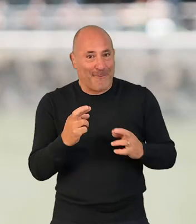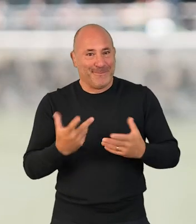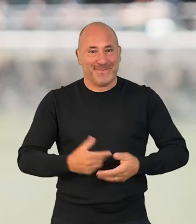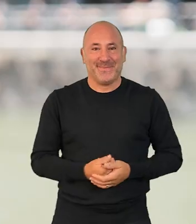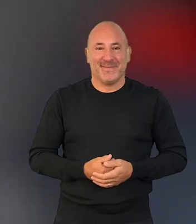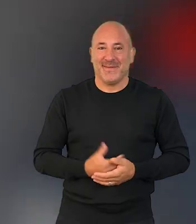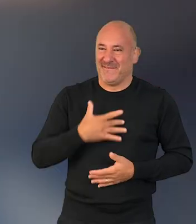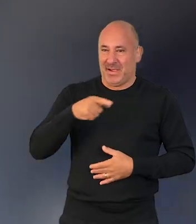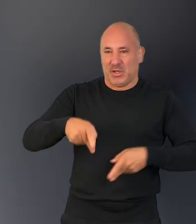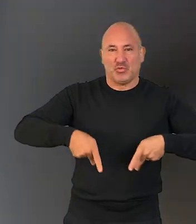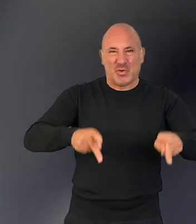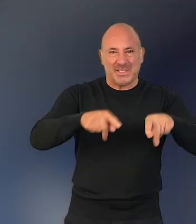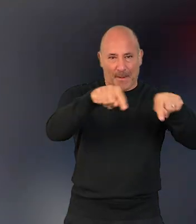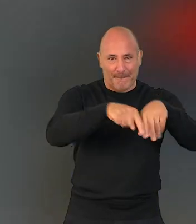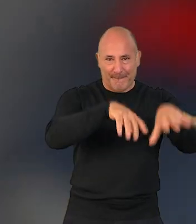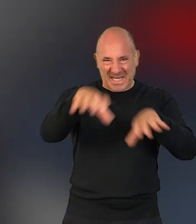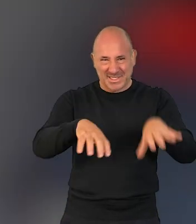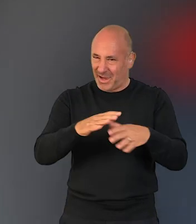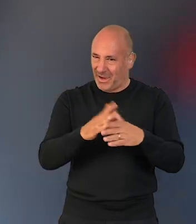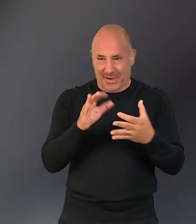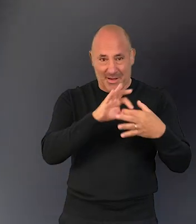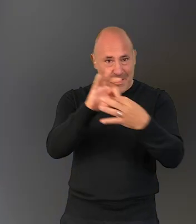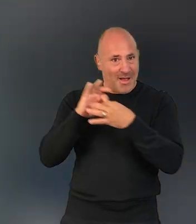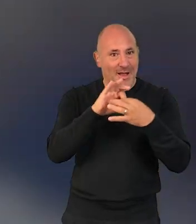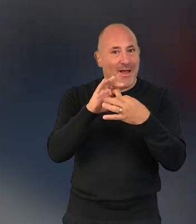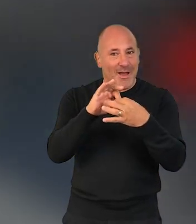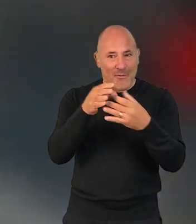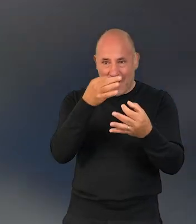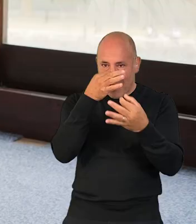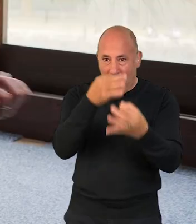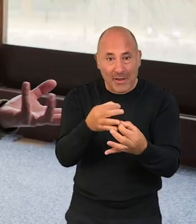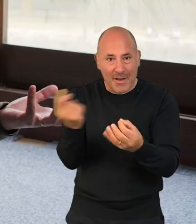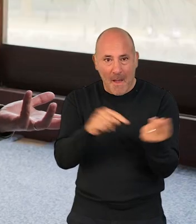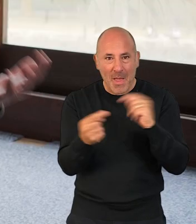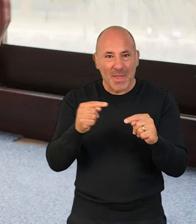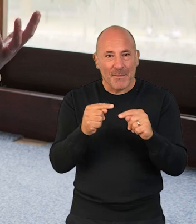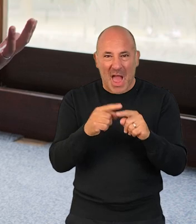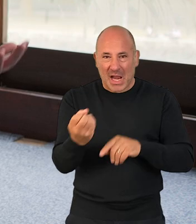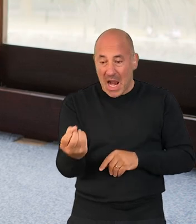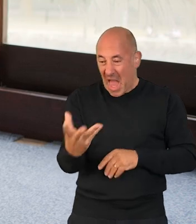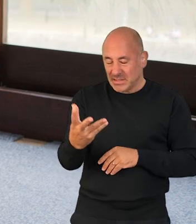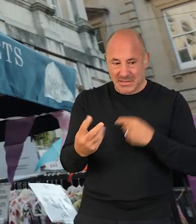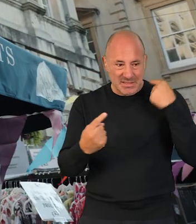(Claire chuckling) I think Street Pixel really brings people together. It pulls you in. Something lights up, makes sound, what's going on there?